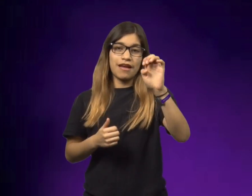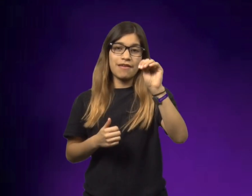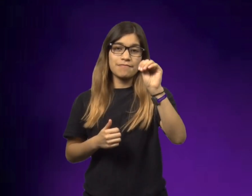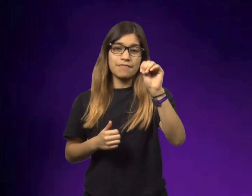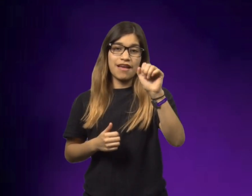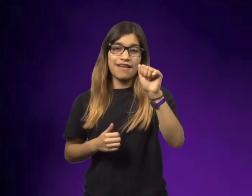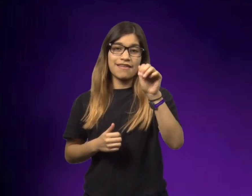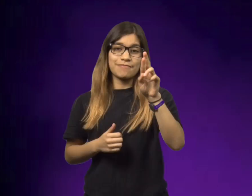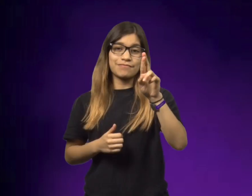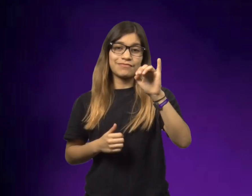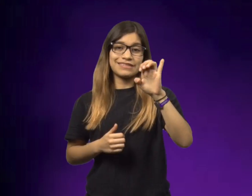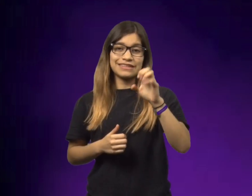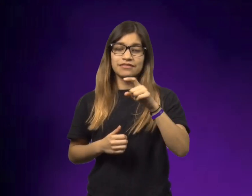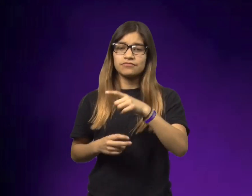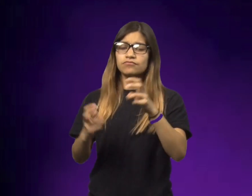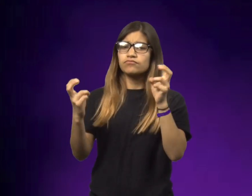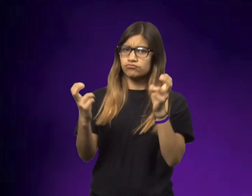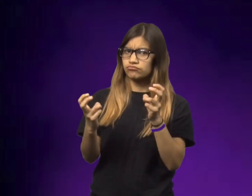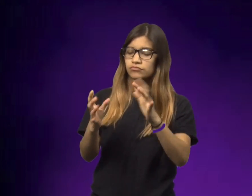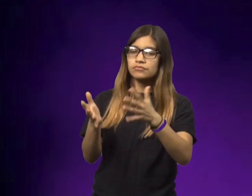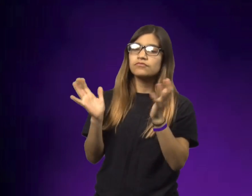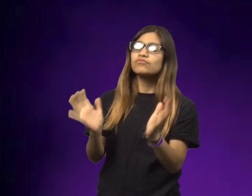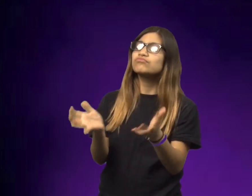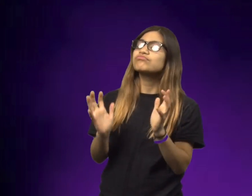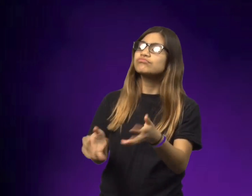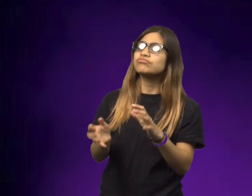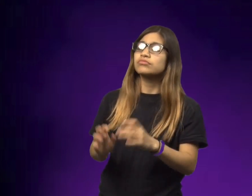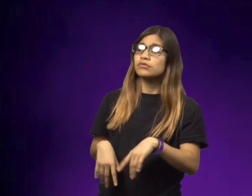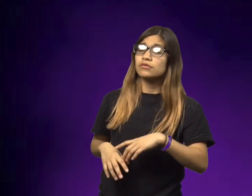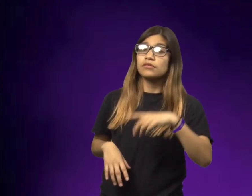Annemarie and her uncle were sitting and talking to one another.